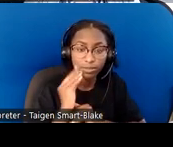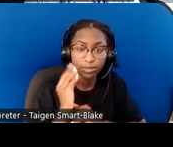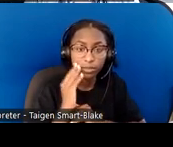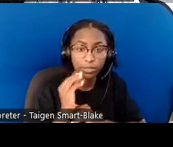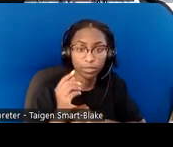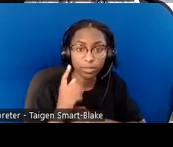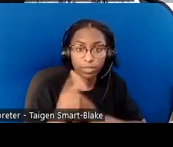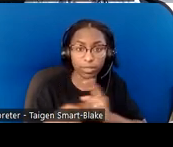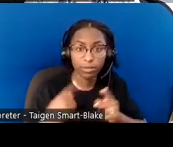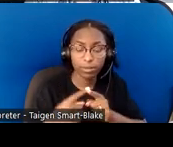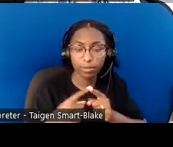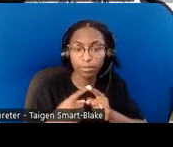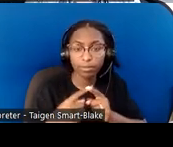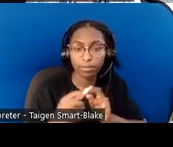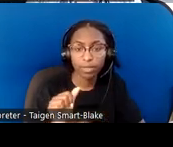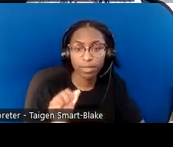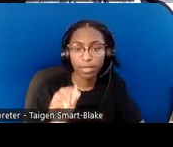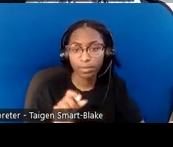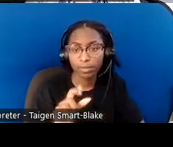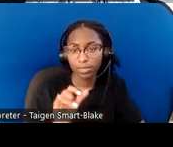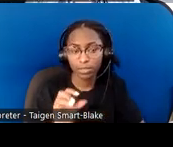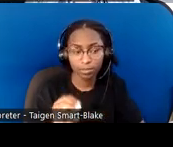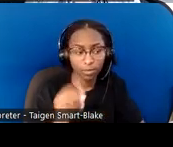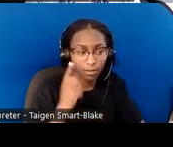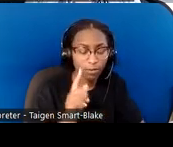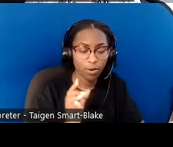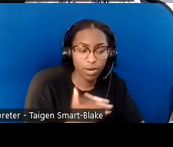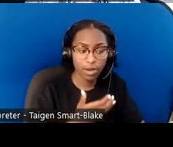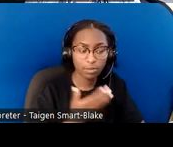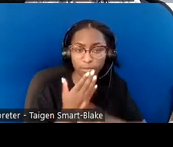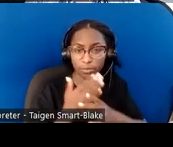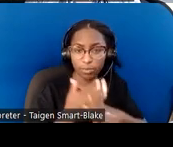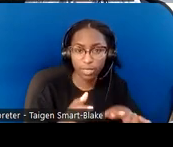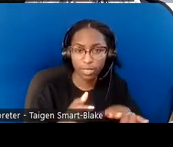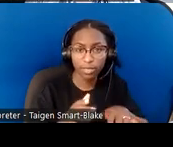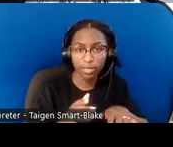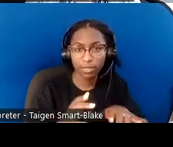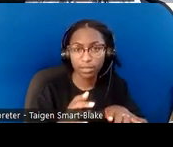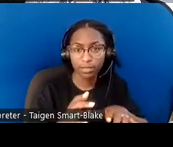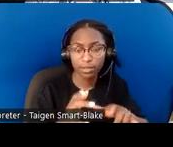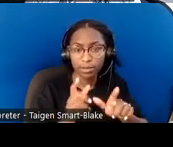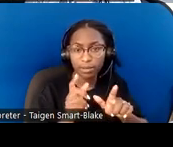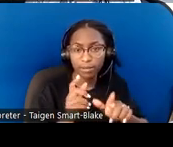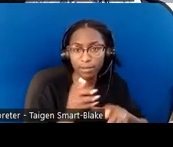or our Disability Concerns blog on the Network, we would love to hear your stories.